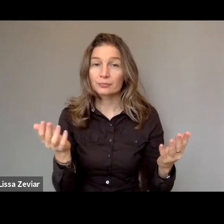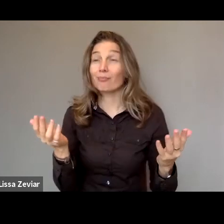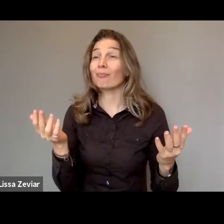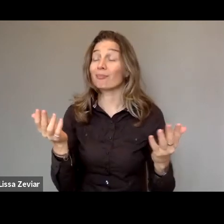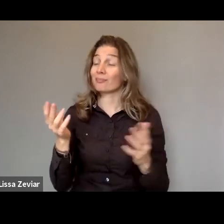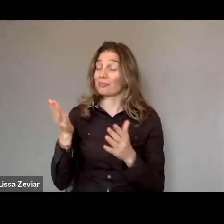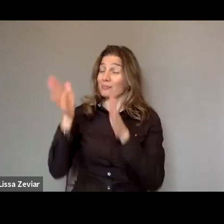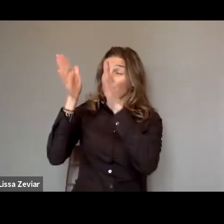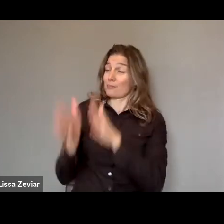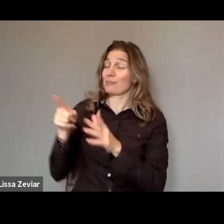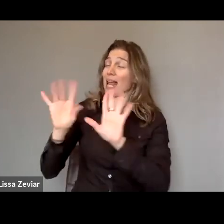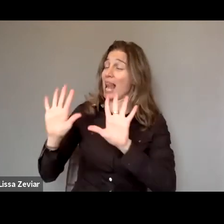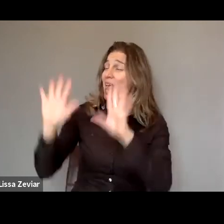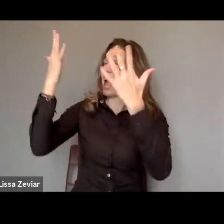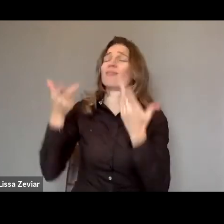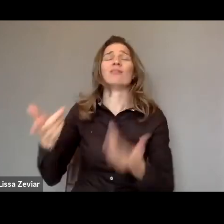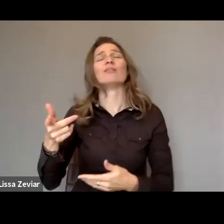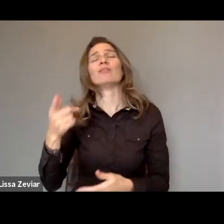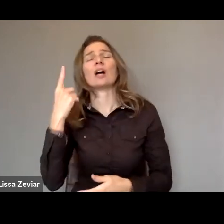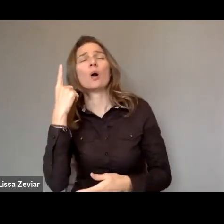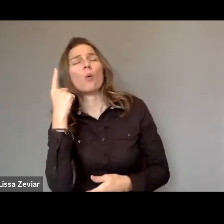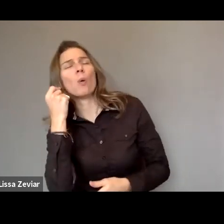women and men in all their diversities can have